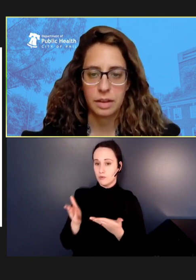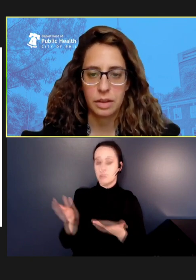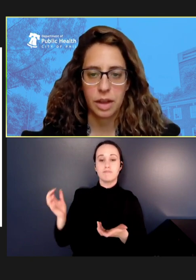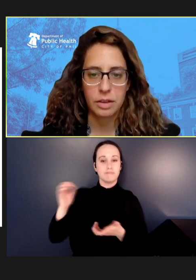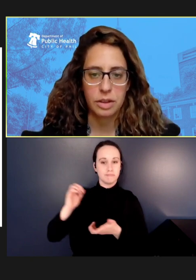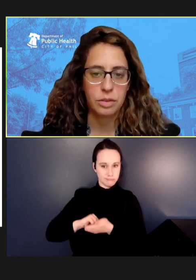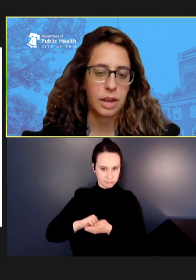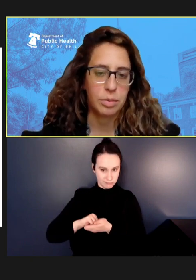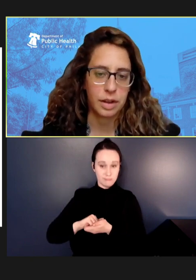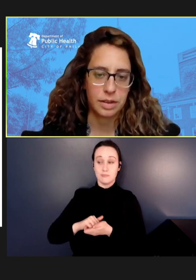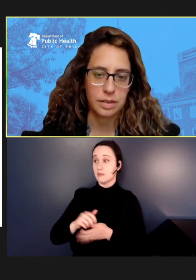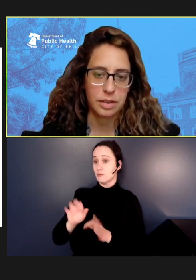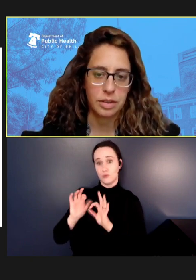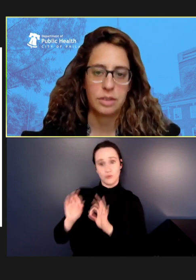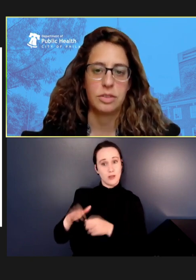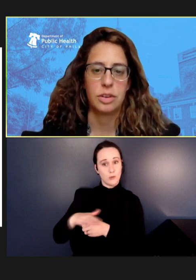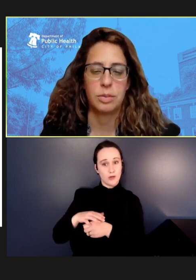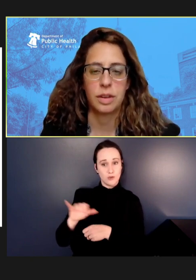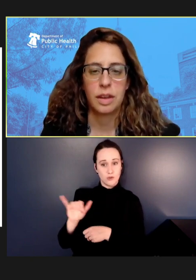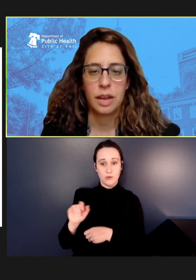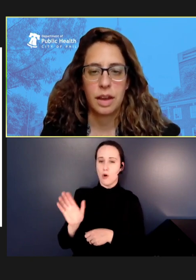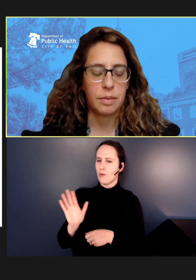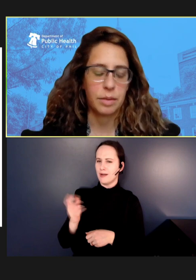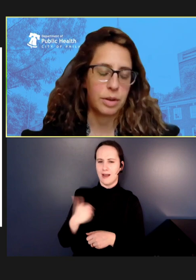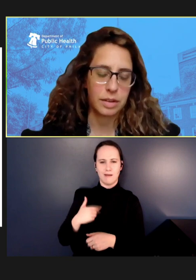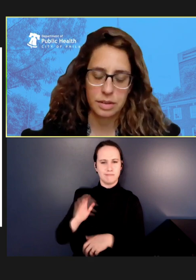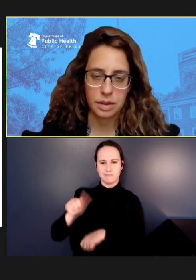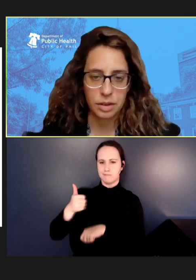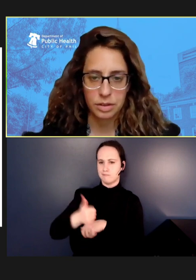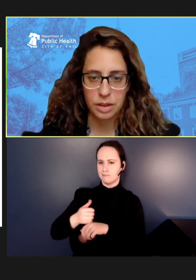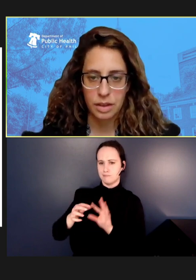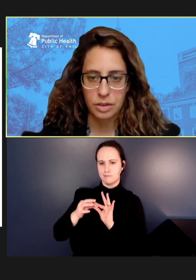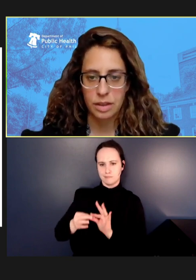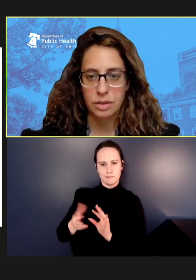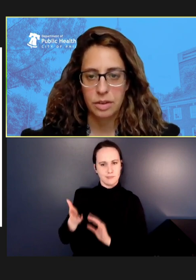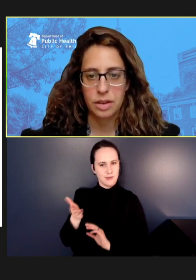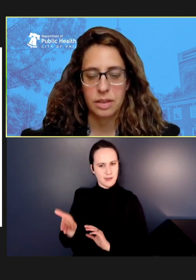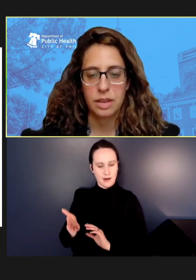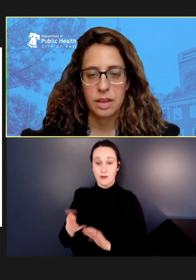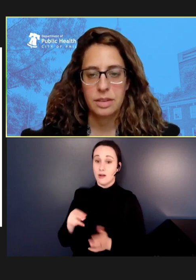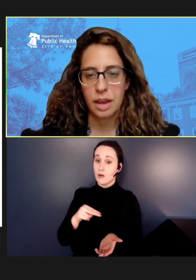location. We had pre-existing relationships -- a pre-existing nursing contract that we could tap